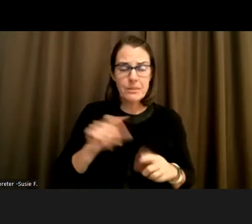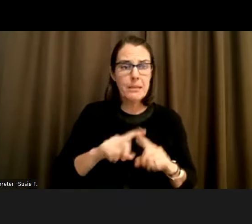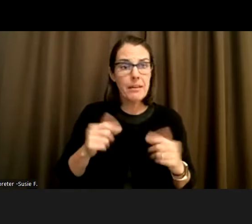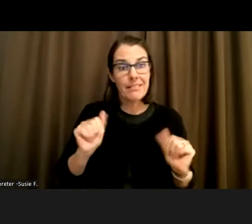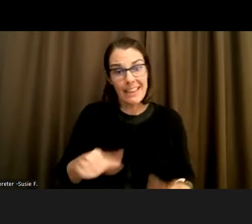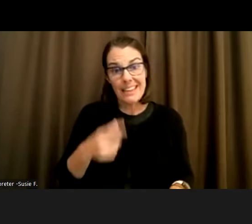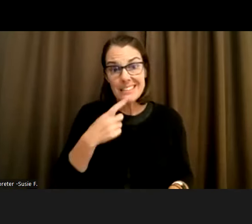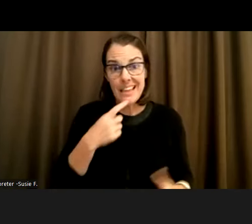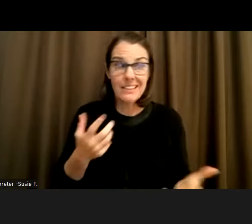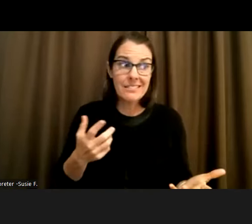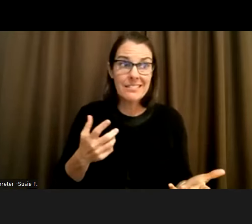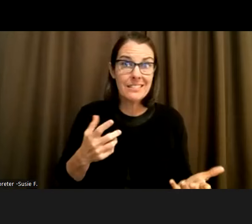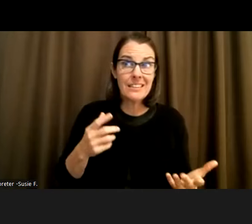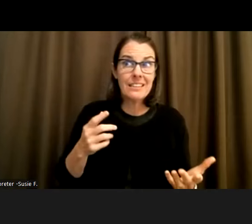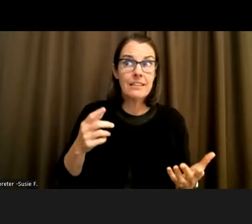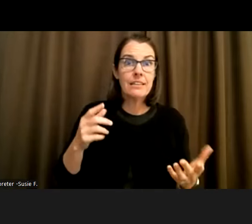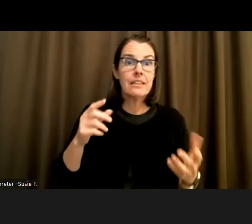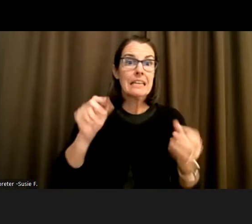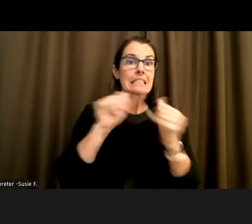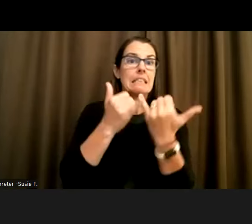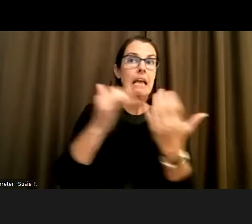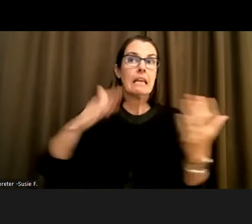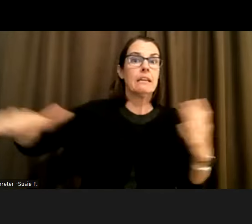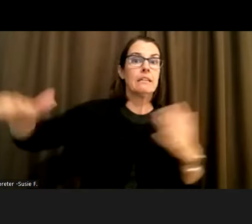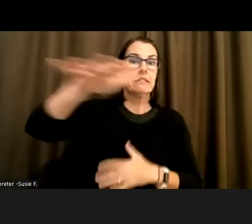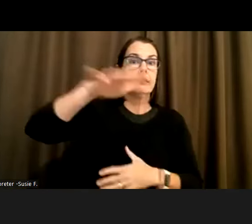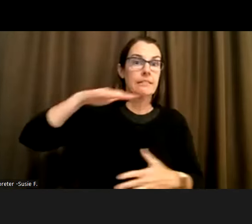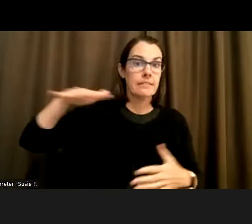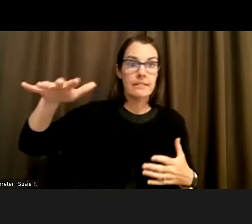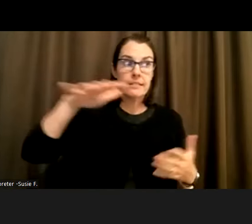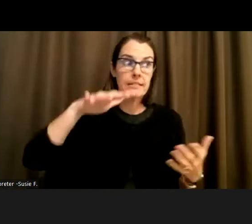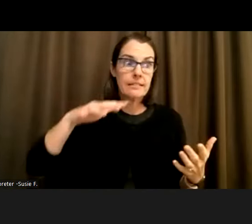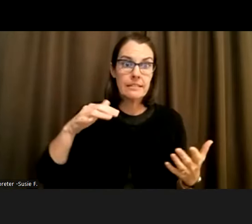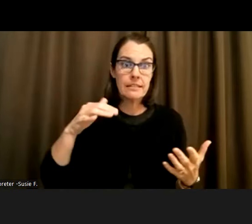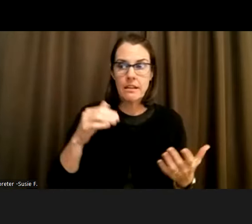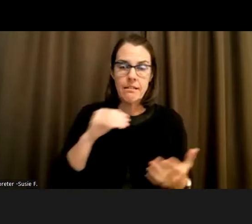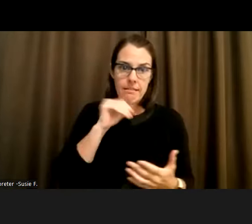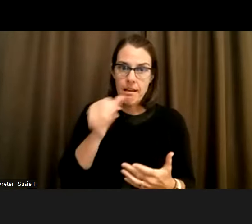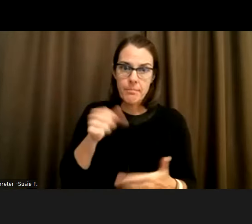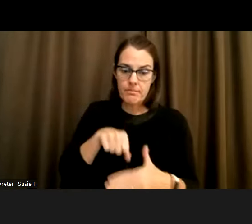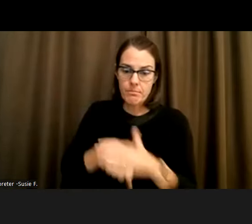societally you want to present to some, especially not being born with this disability, but having it occur like,